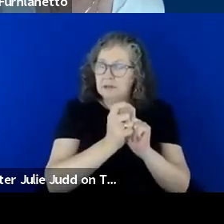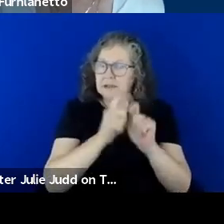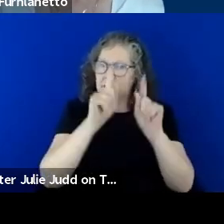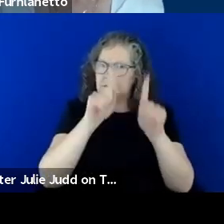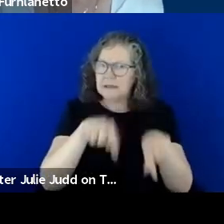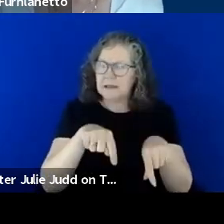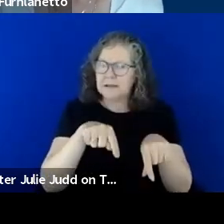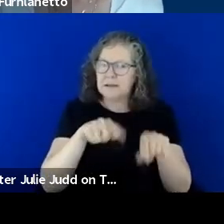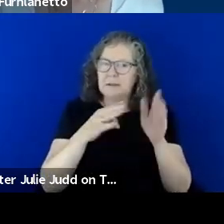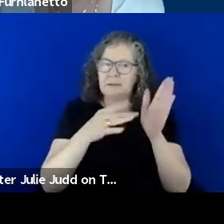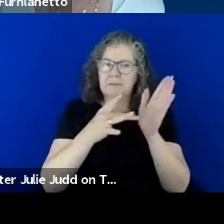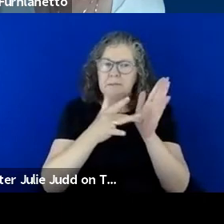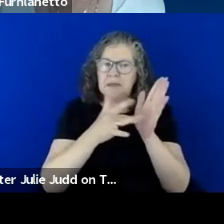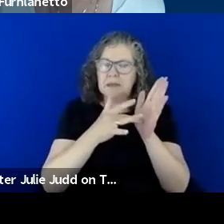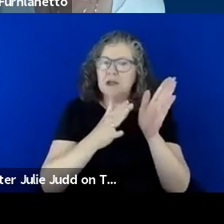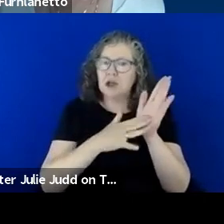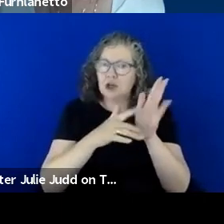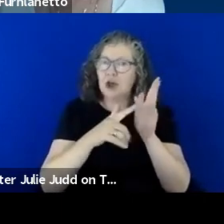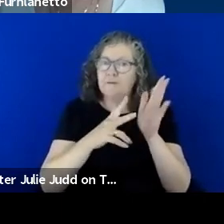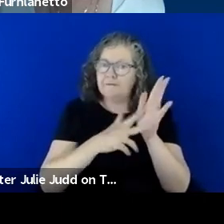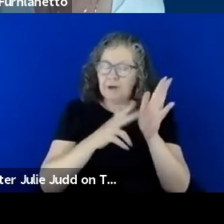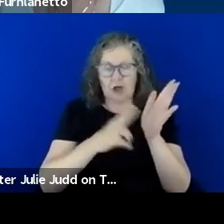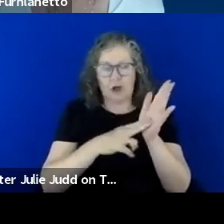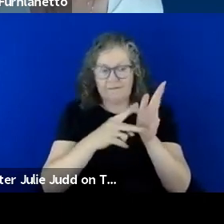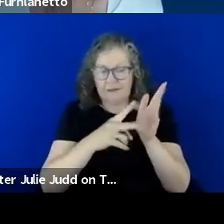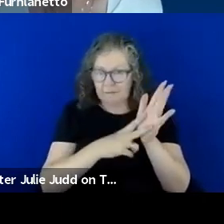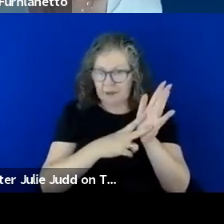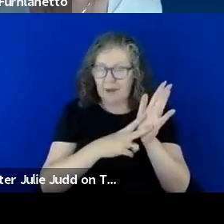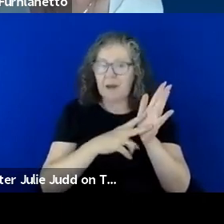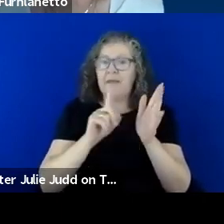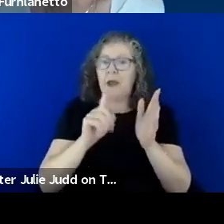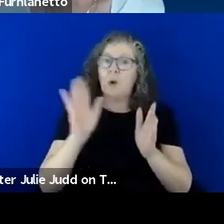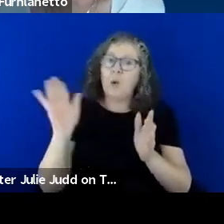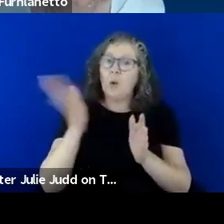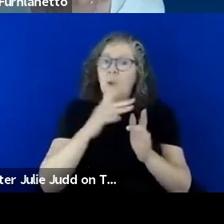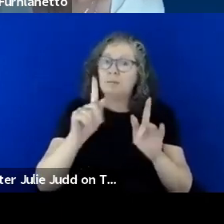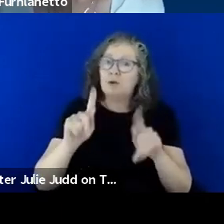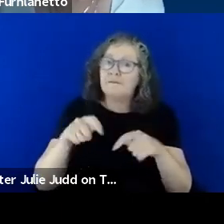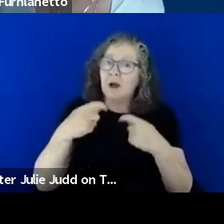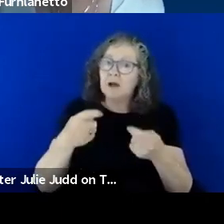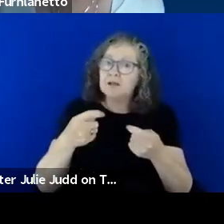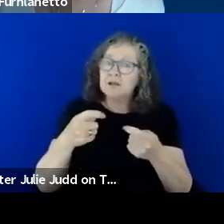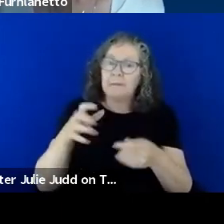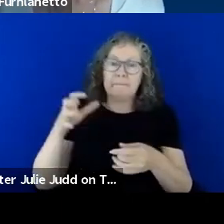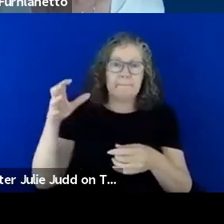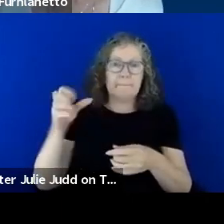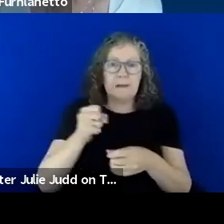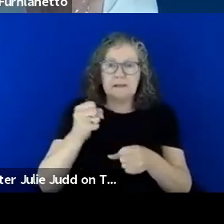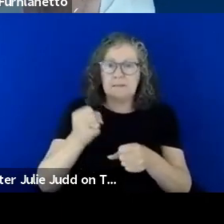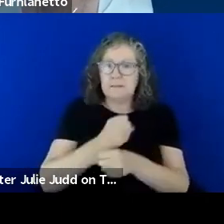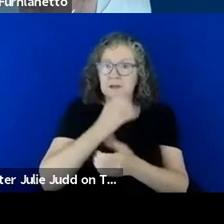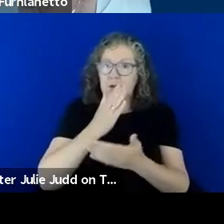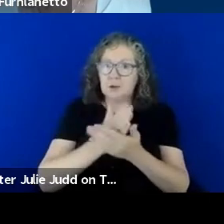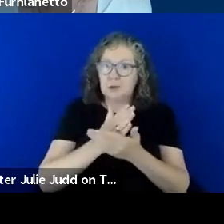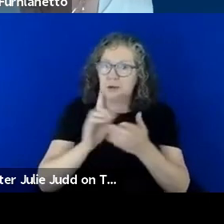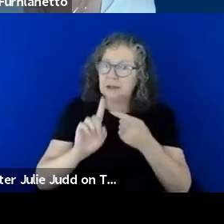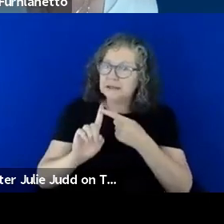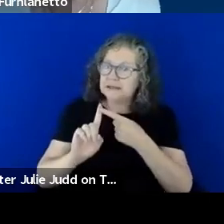mid-november and it was a that all providers must ensure continuity of supports that are